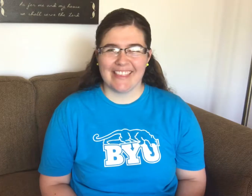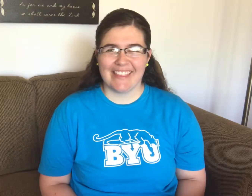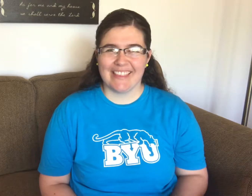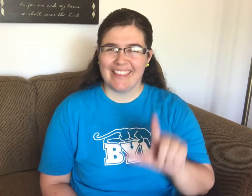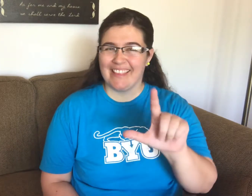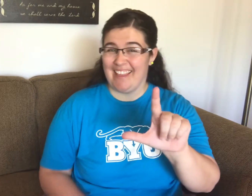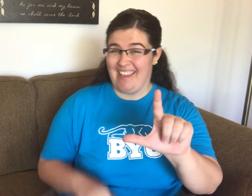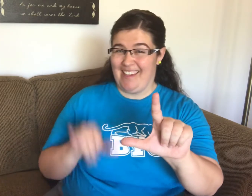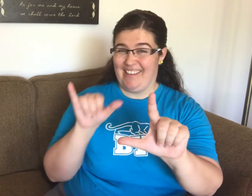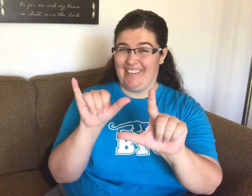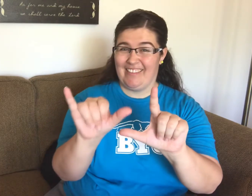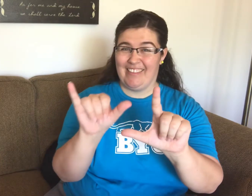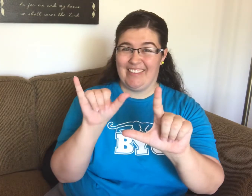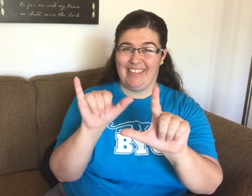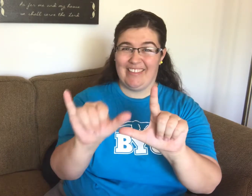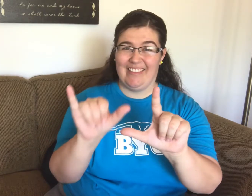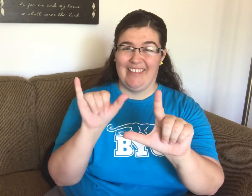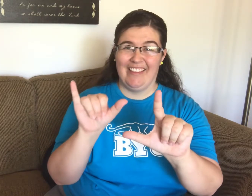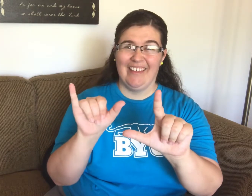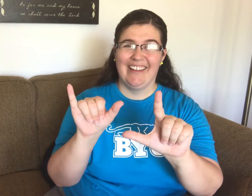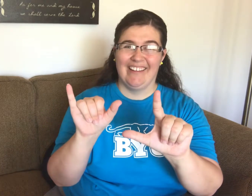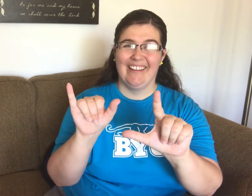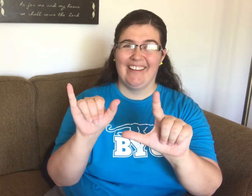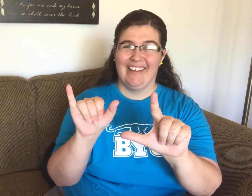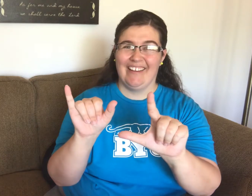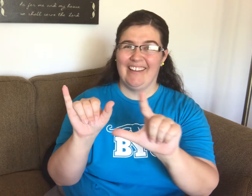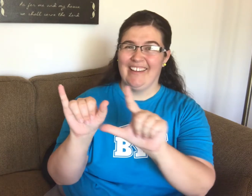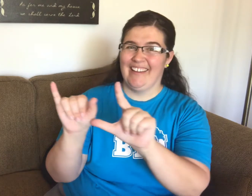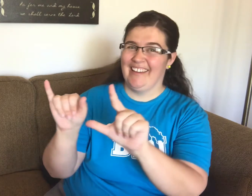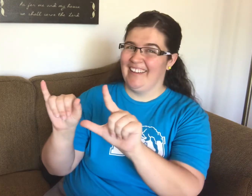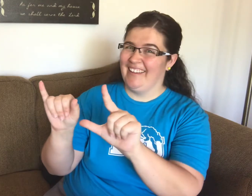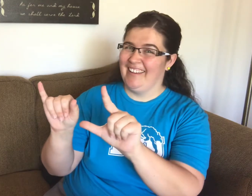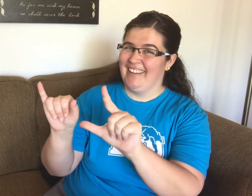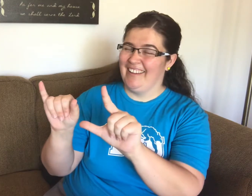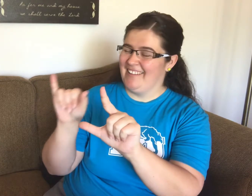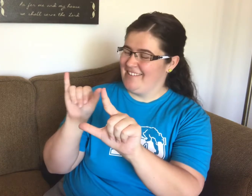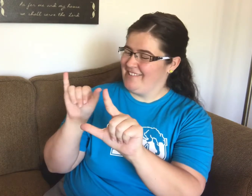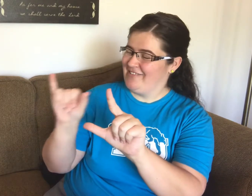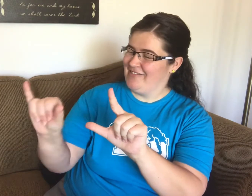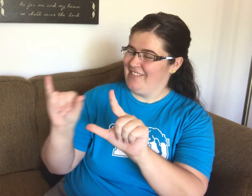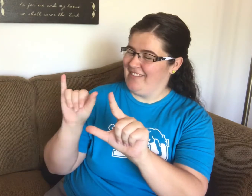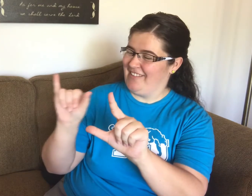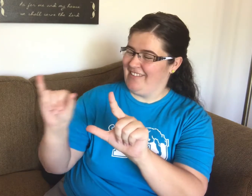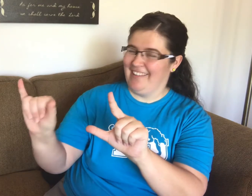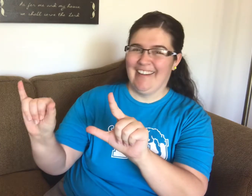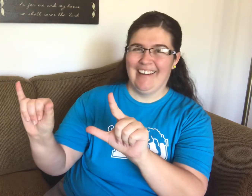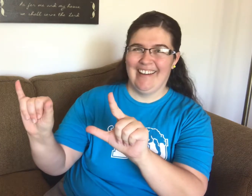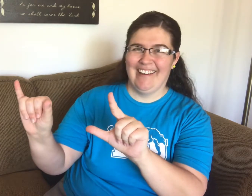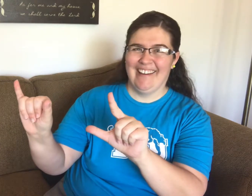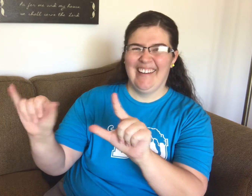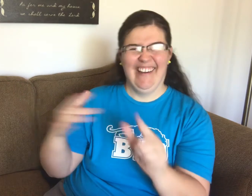Spanish Sign Language for YOUTUBE